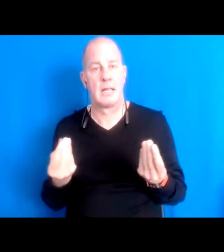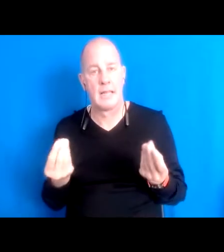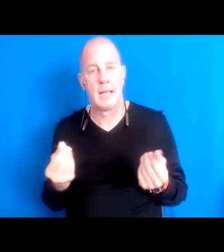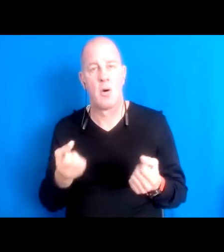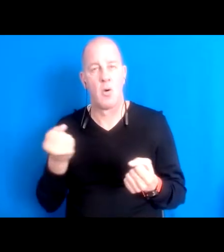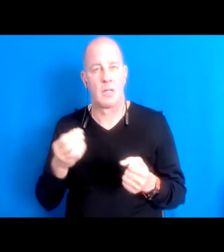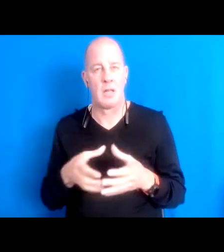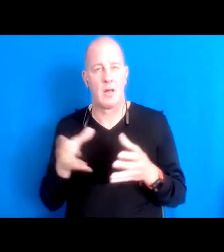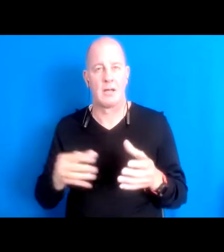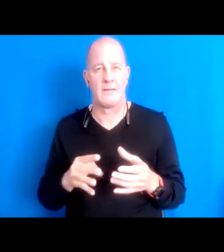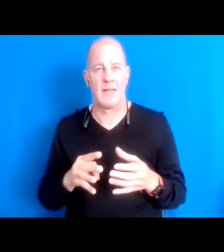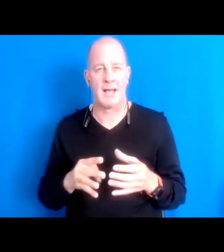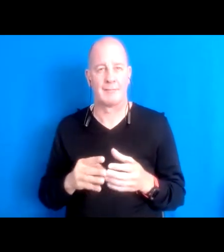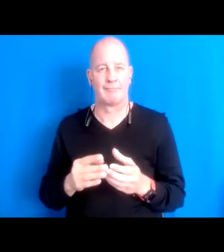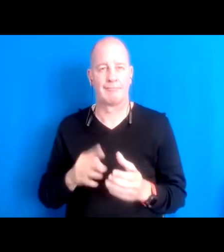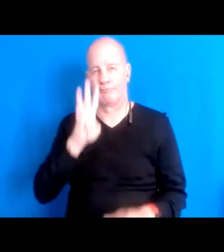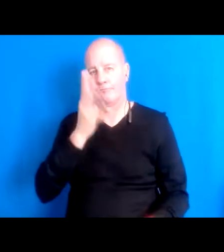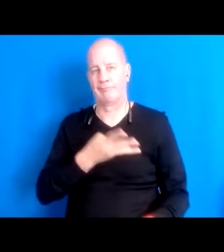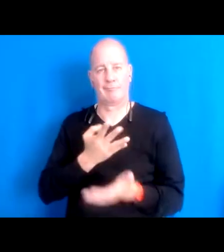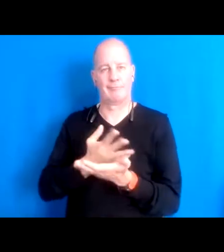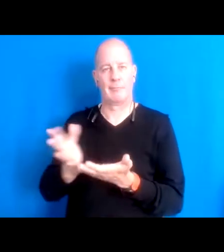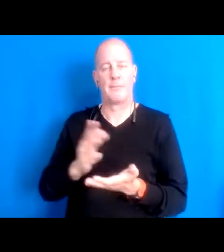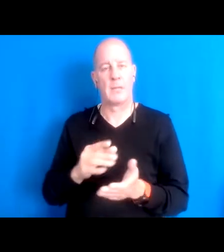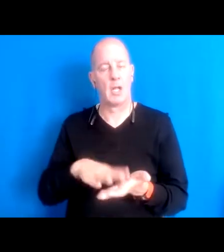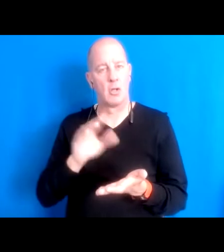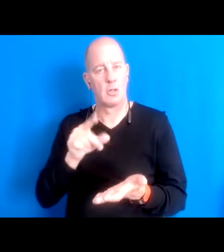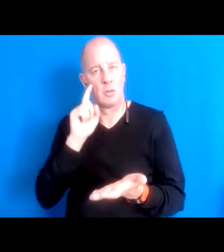learning to recognize the beings that were around me gave me a sense of community, and